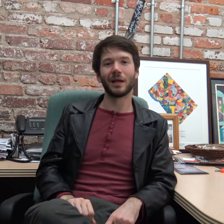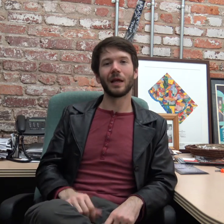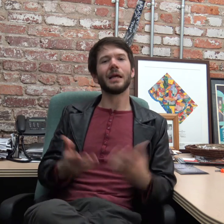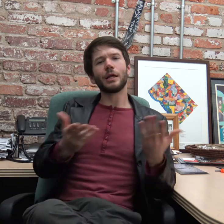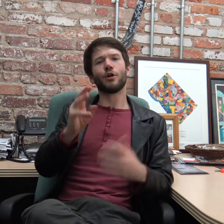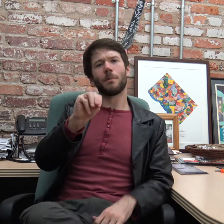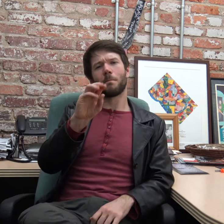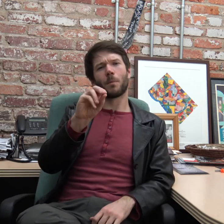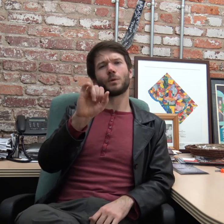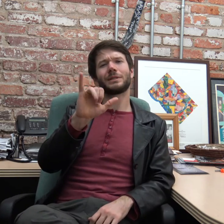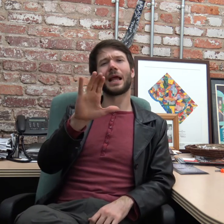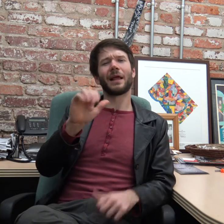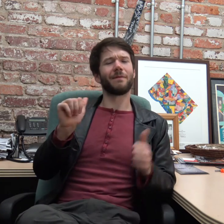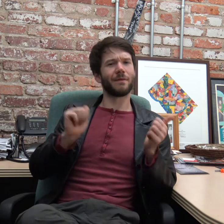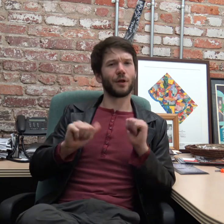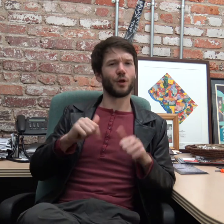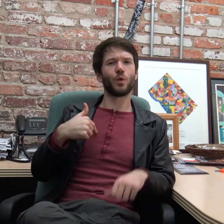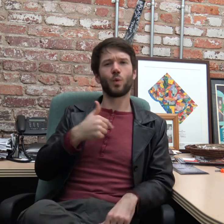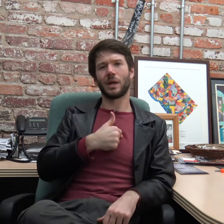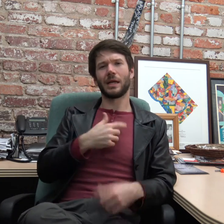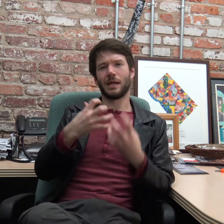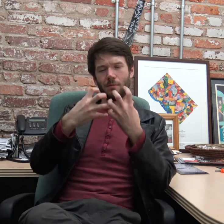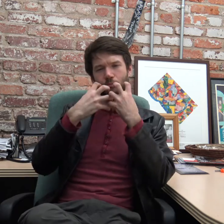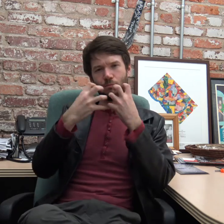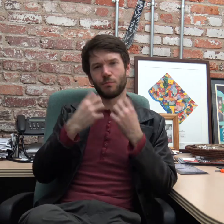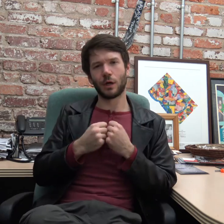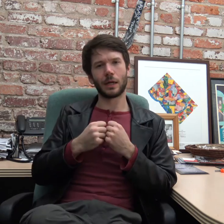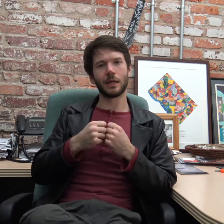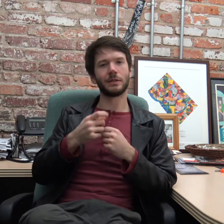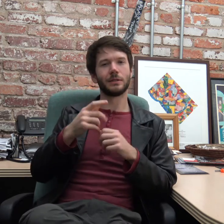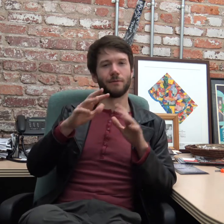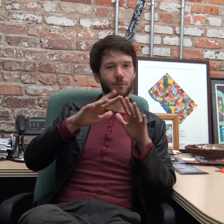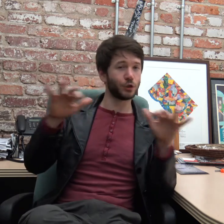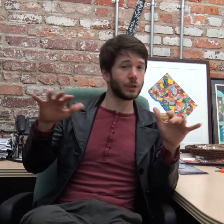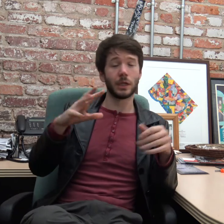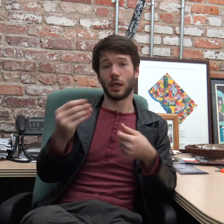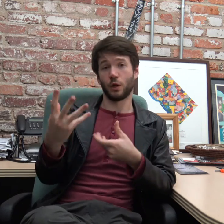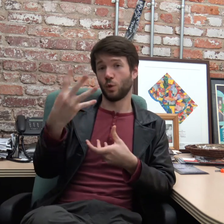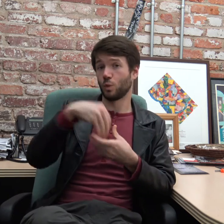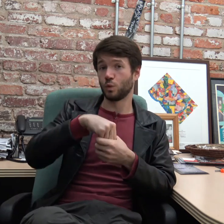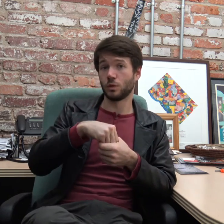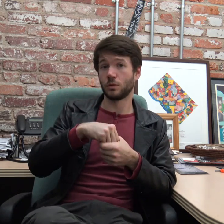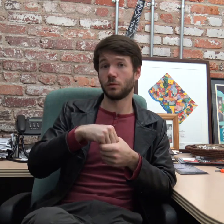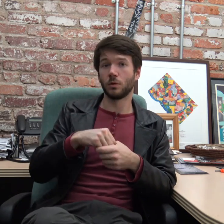Here at Mosaic Theater we embrace diversity and inclusion.